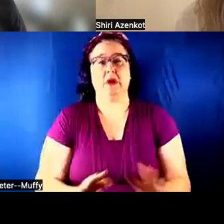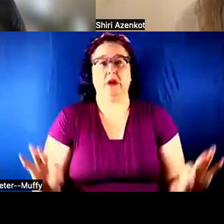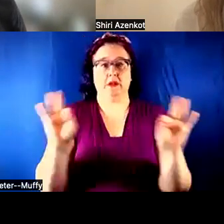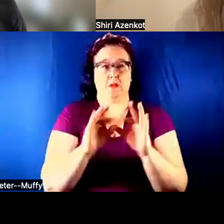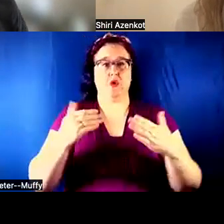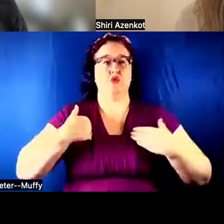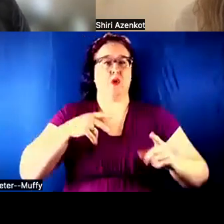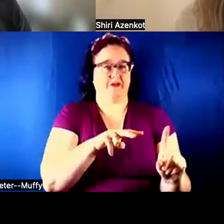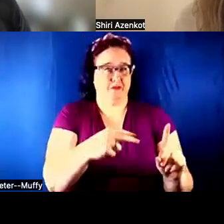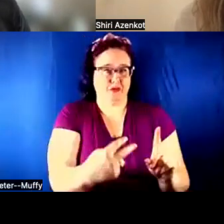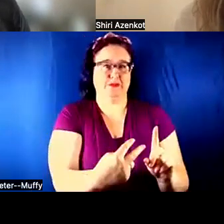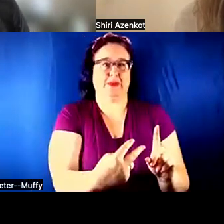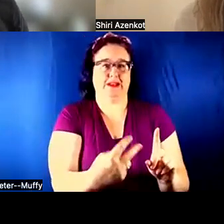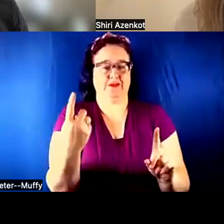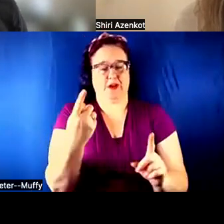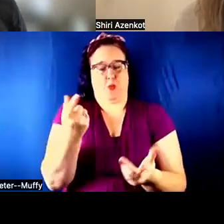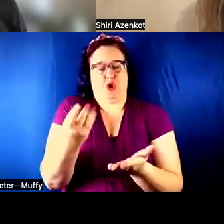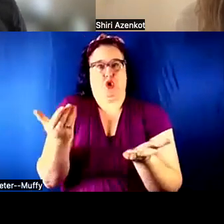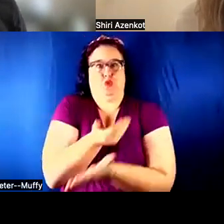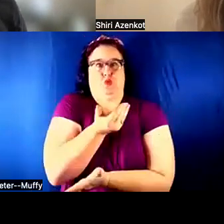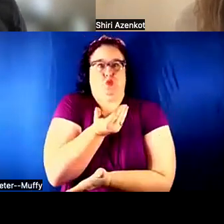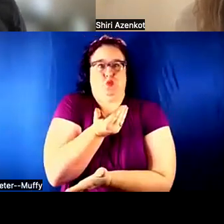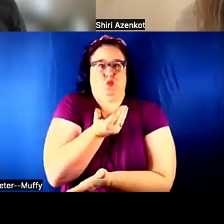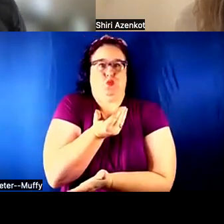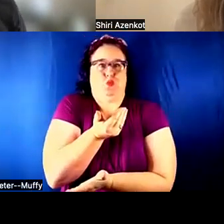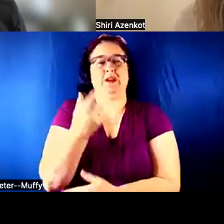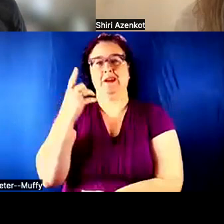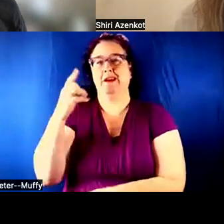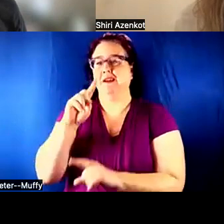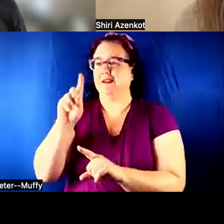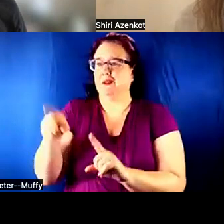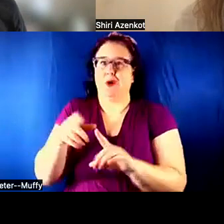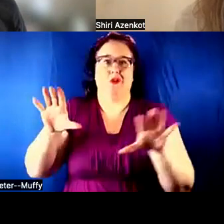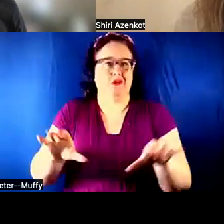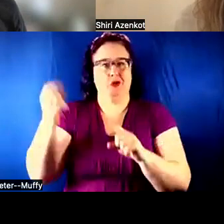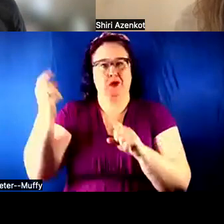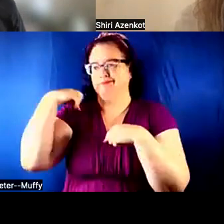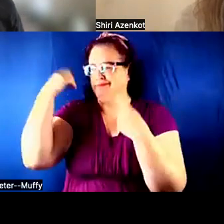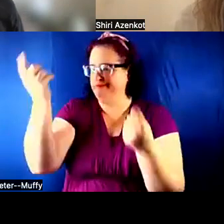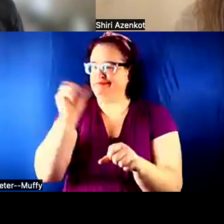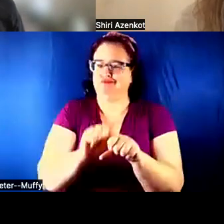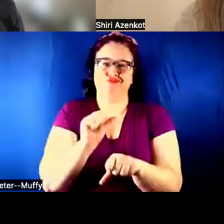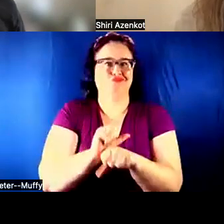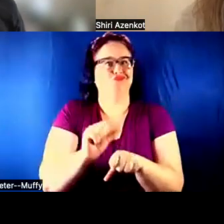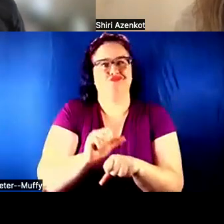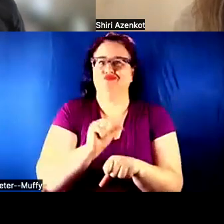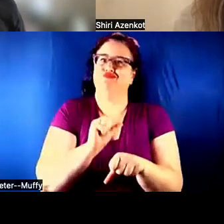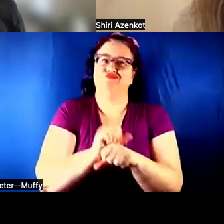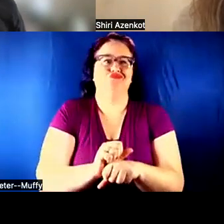SOMEONE FRESH BECAUSE WHEN YOU HAVE BEEN DOING THIS WORK FOR TOO LONG, THERE ARE MANY THINGS